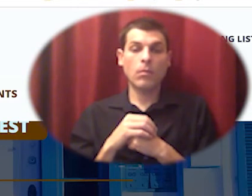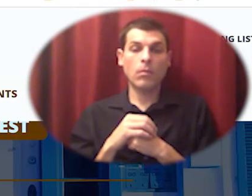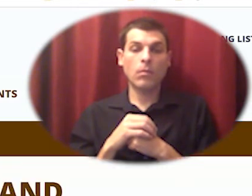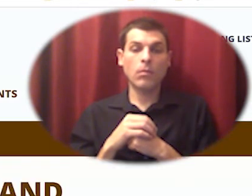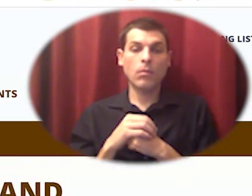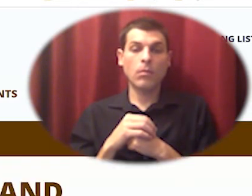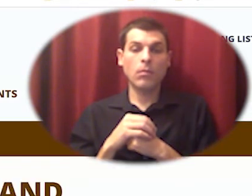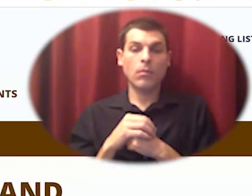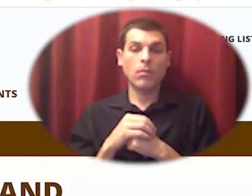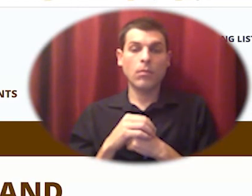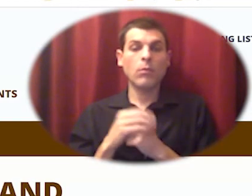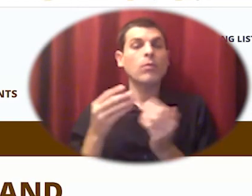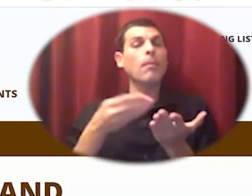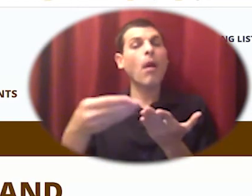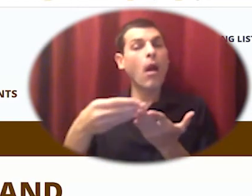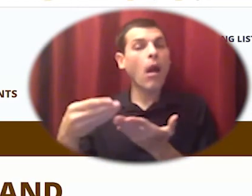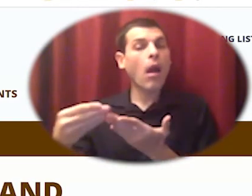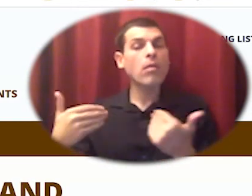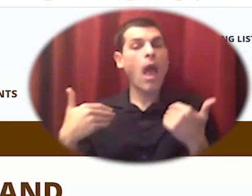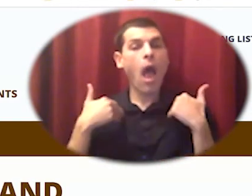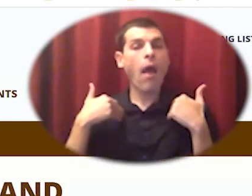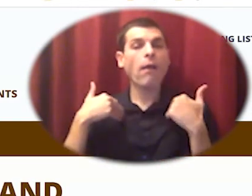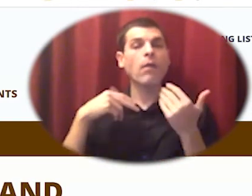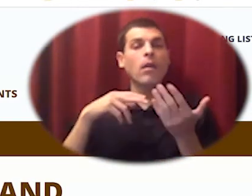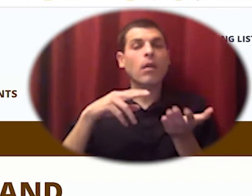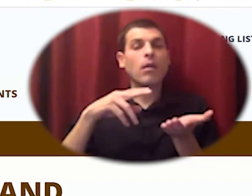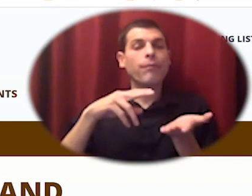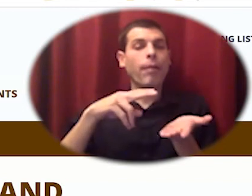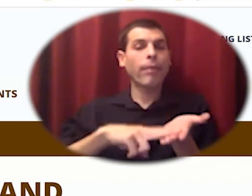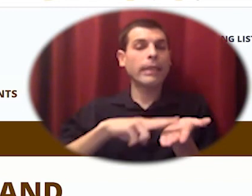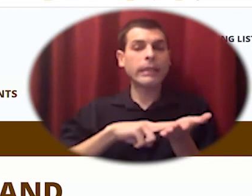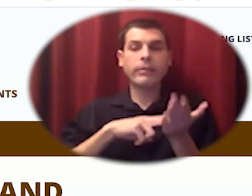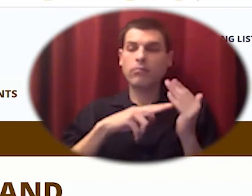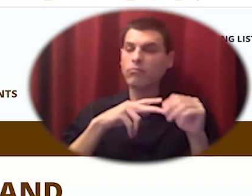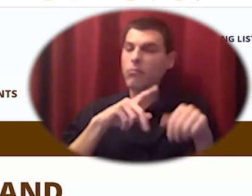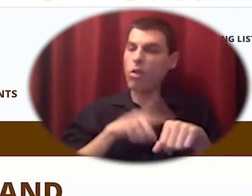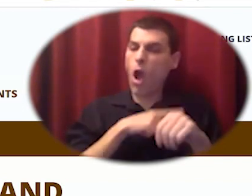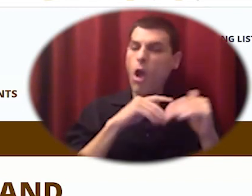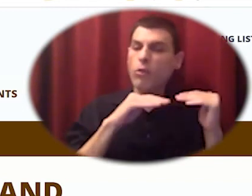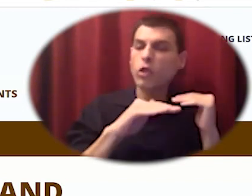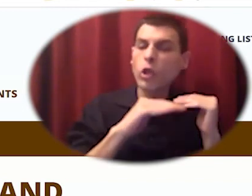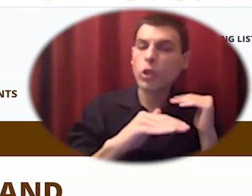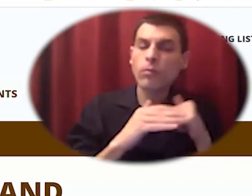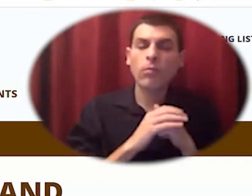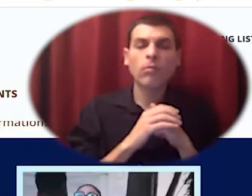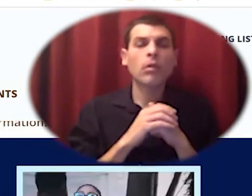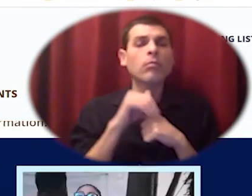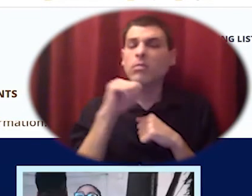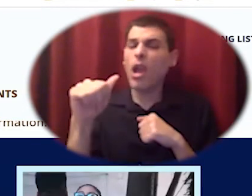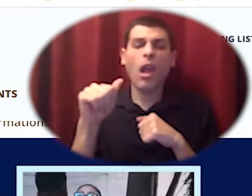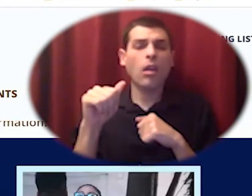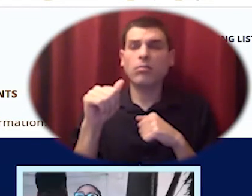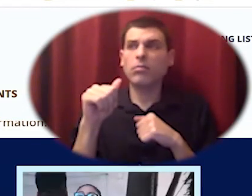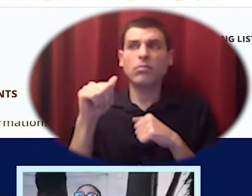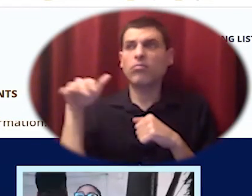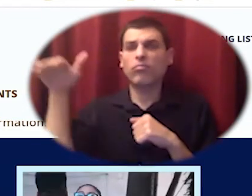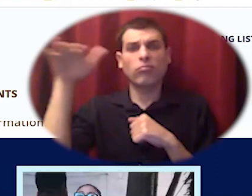leases that are at or below market rates to local folks they have a fantastic